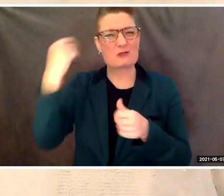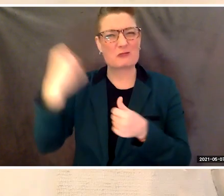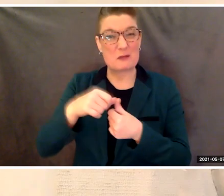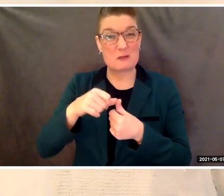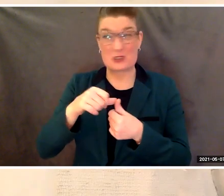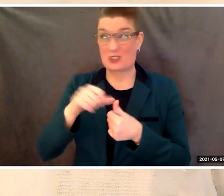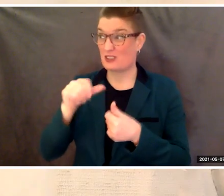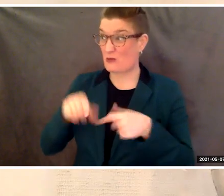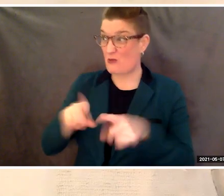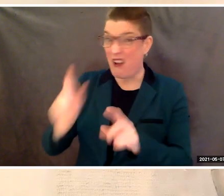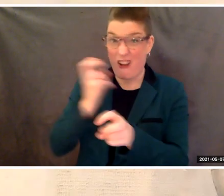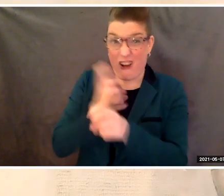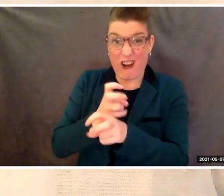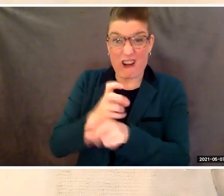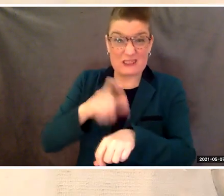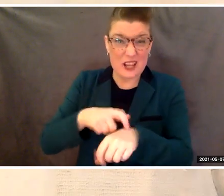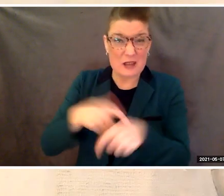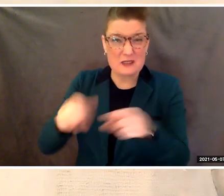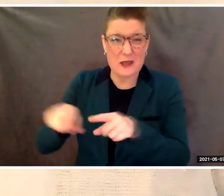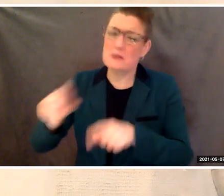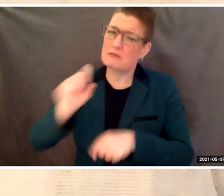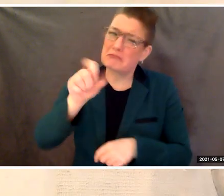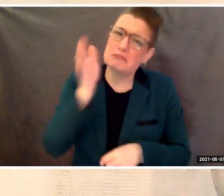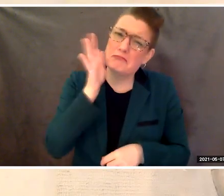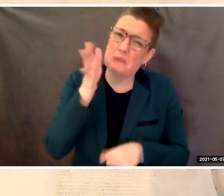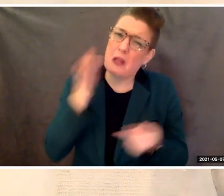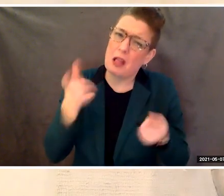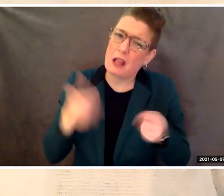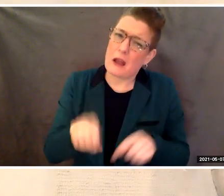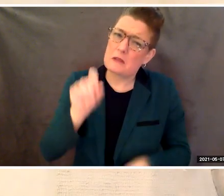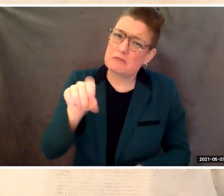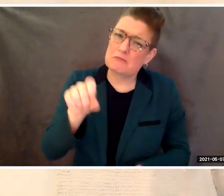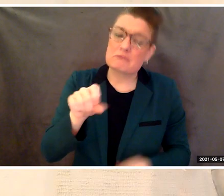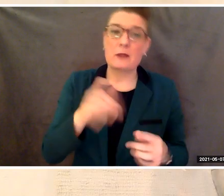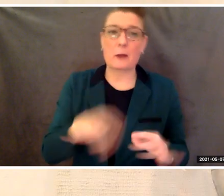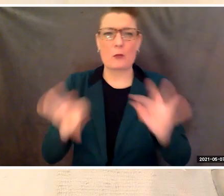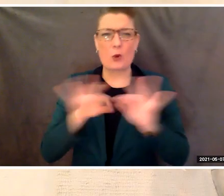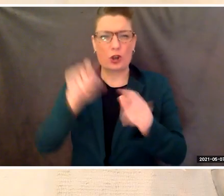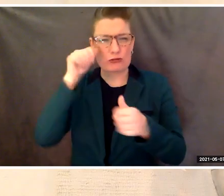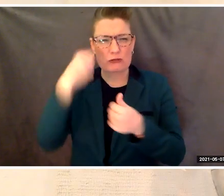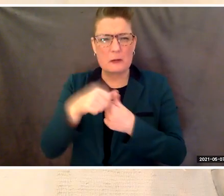and they will get tough of who you want to be in this world